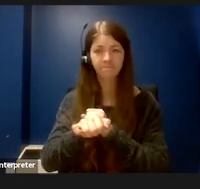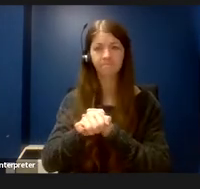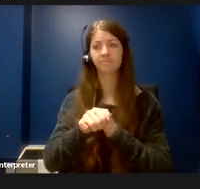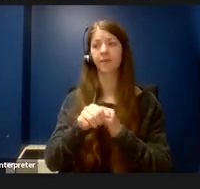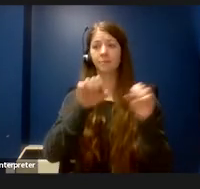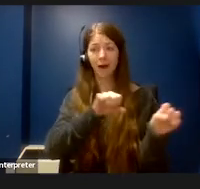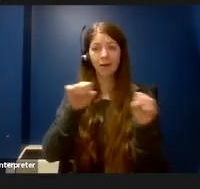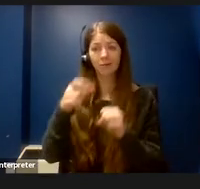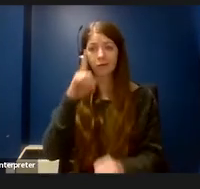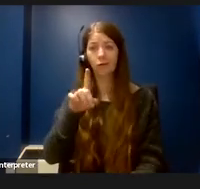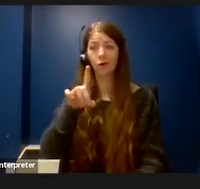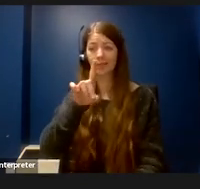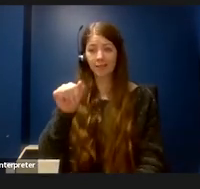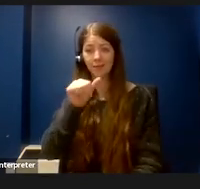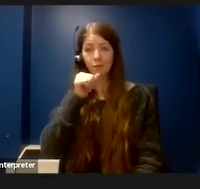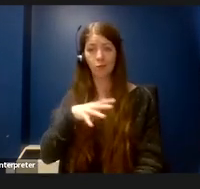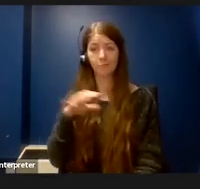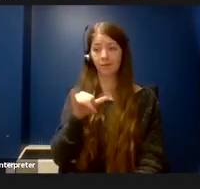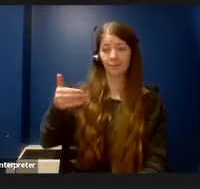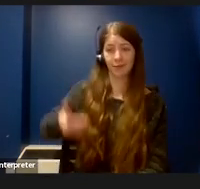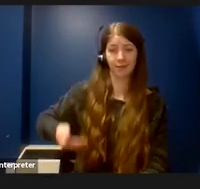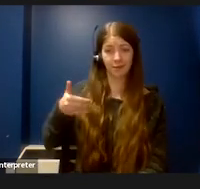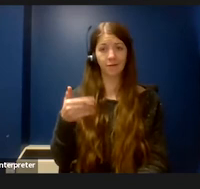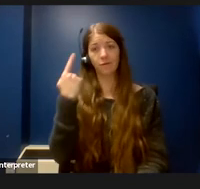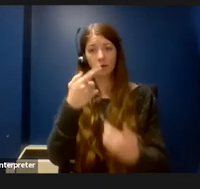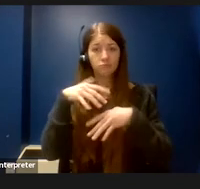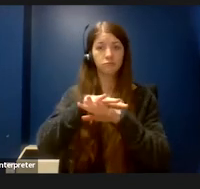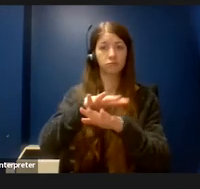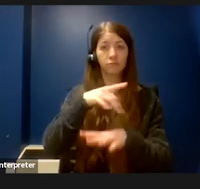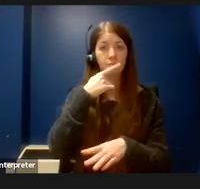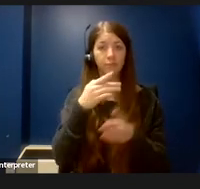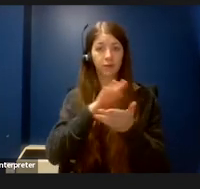such as myself to attend a mainstream public school and achieve a career in the STEM field.